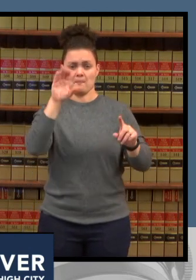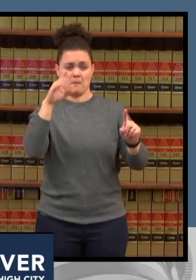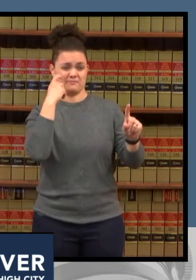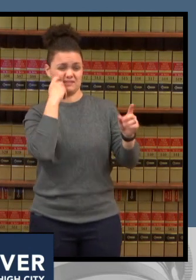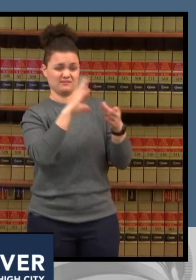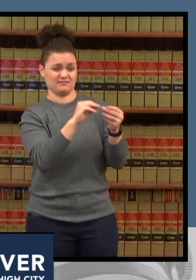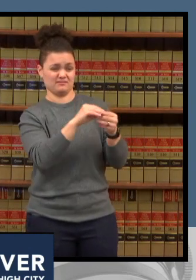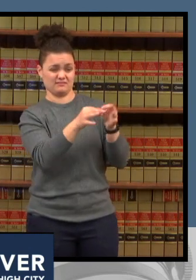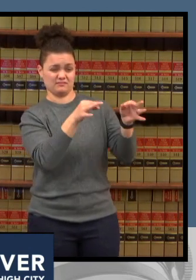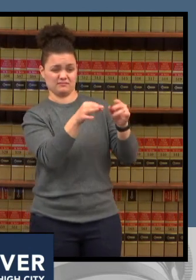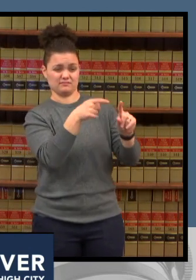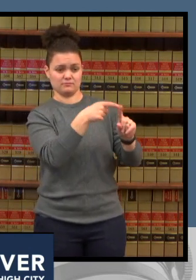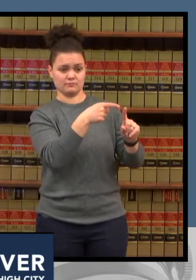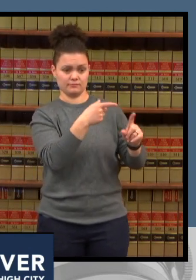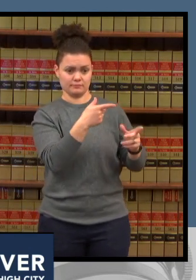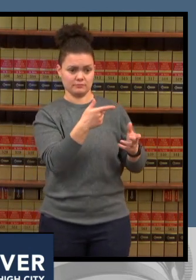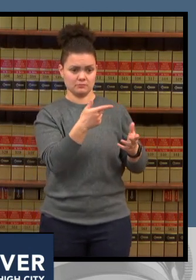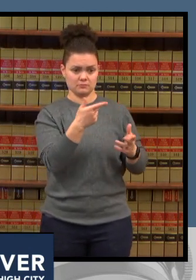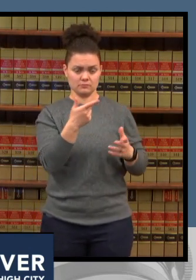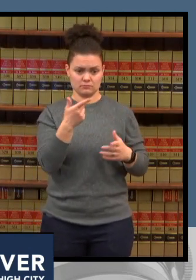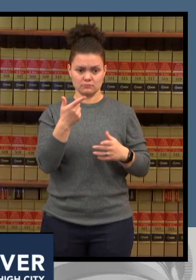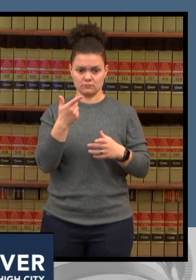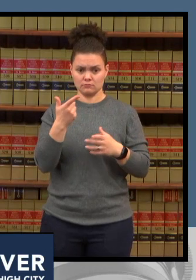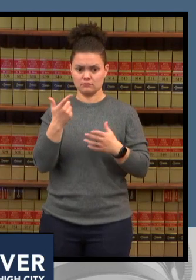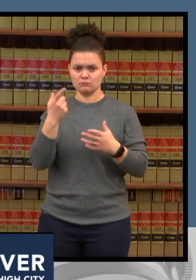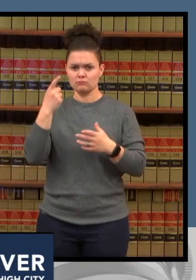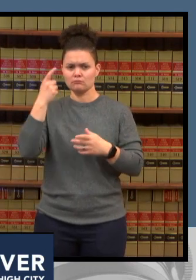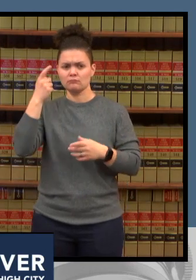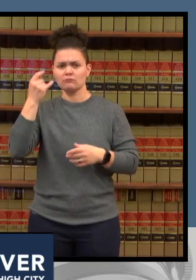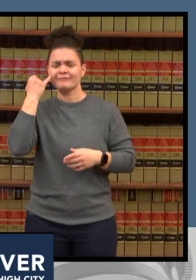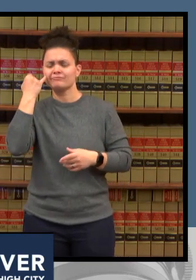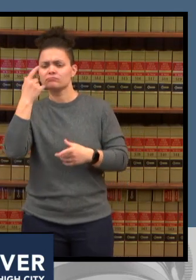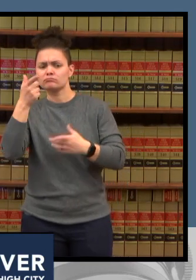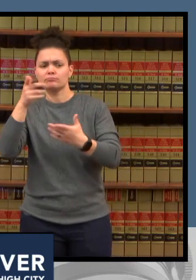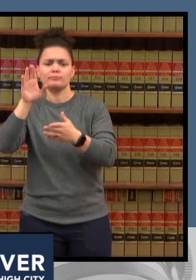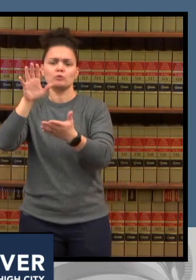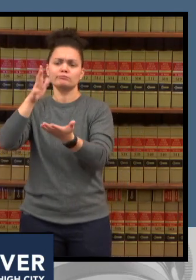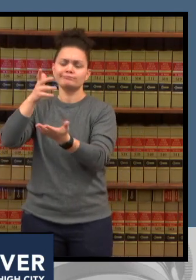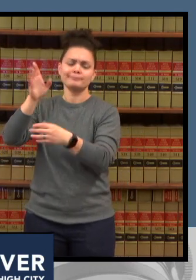businesses a break they're following mandates the schools are as well so please give schools a break